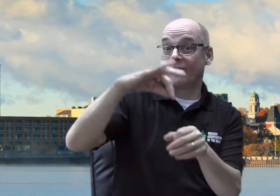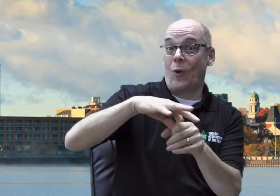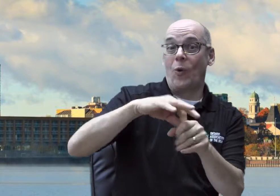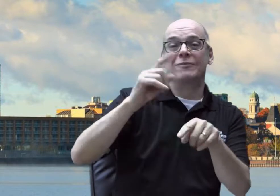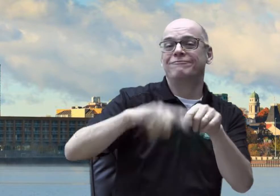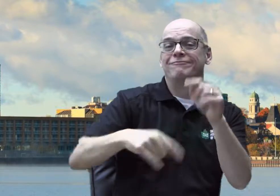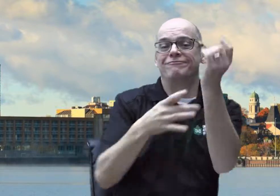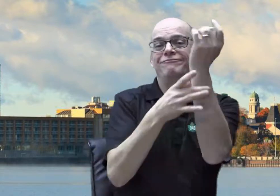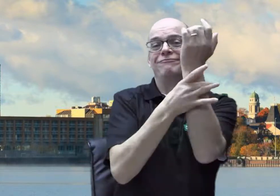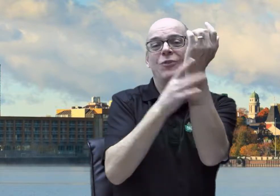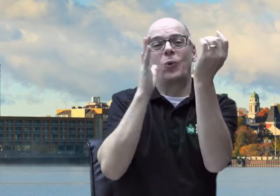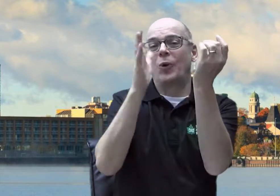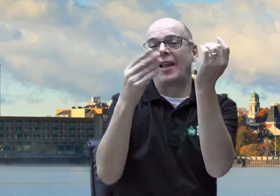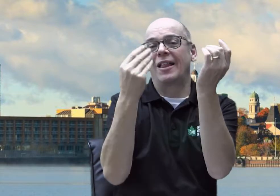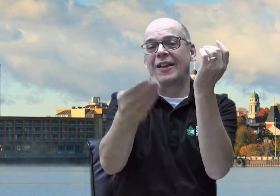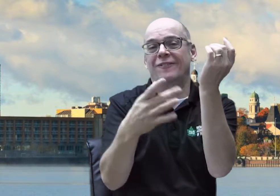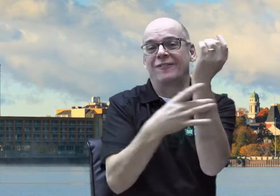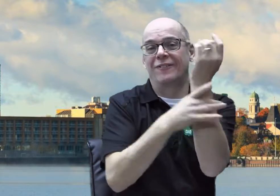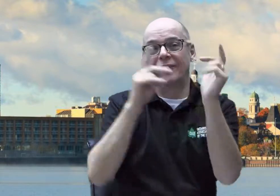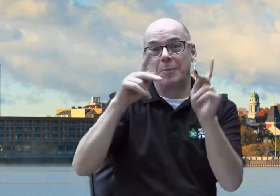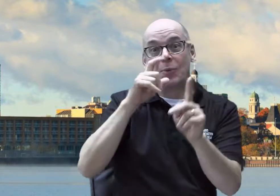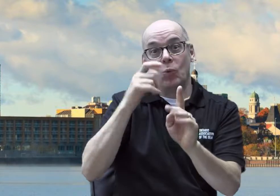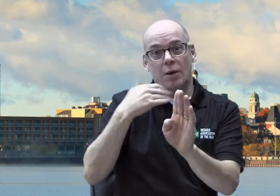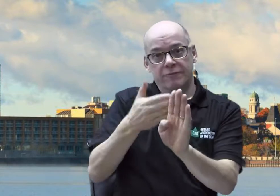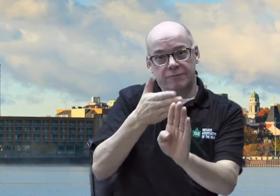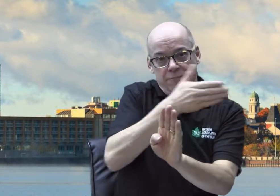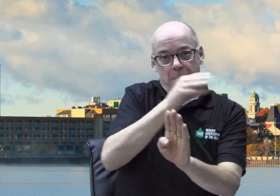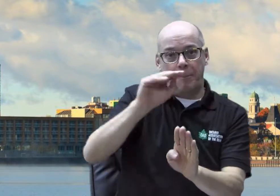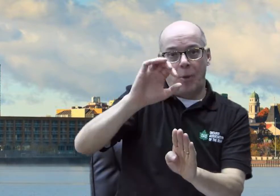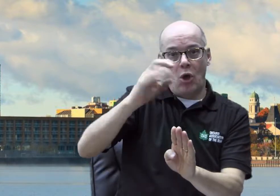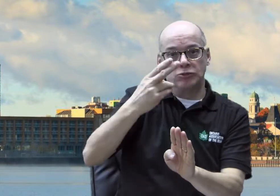You just can't vote. People who can vote will be given a bracelet to indicate that they can vote.